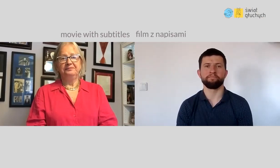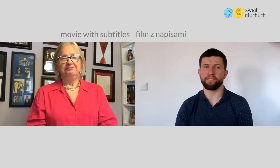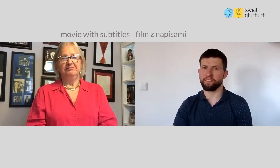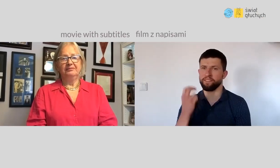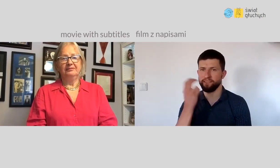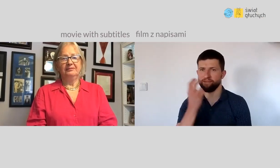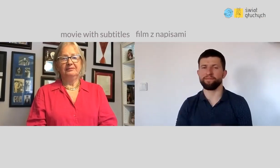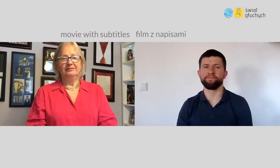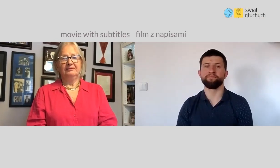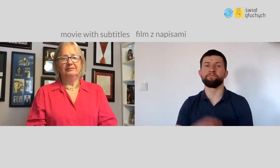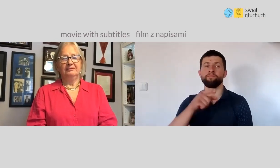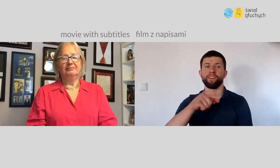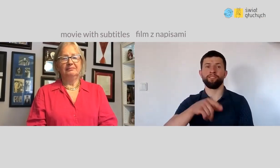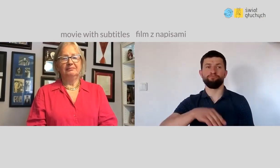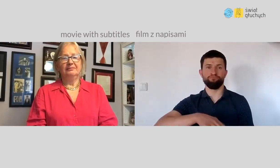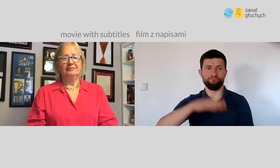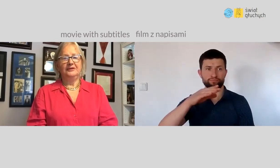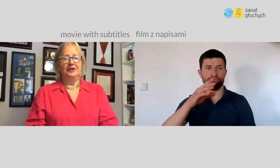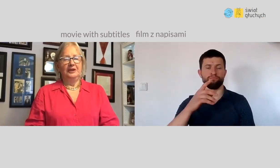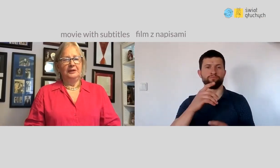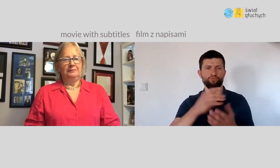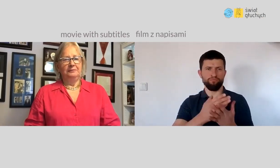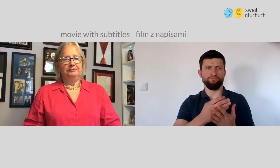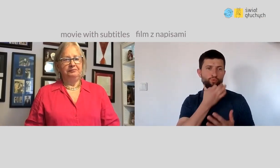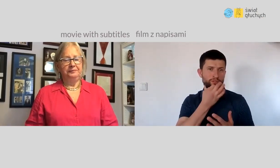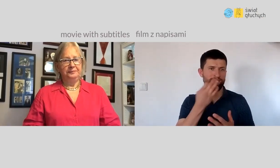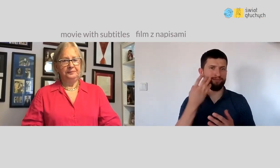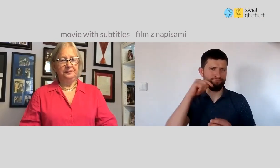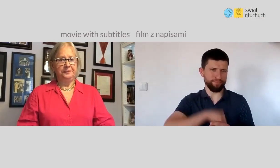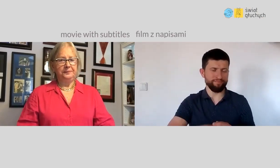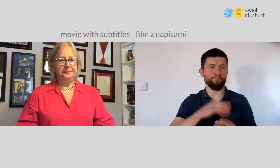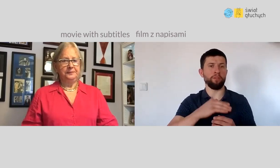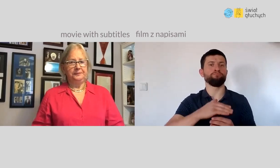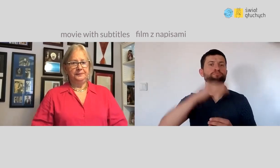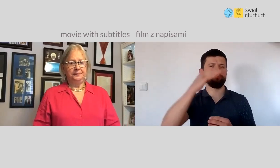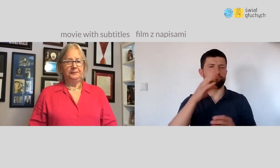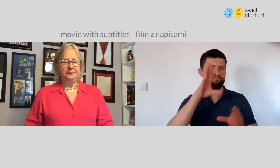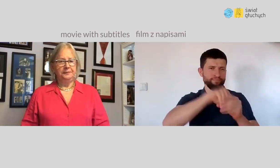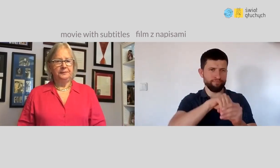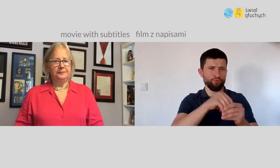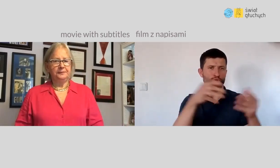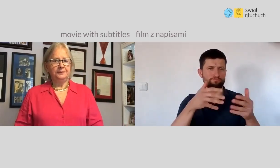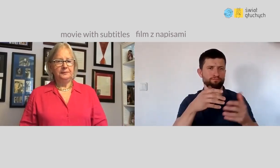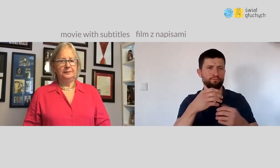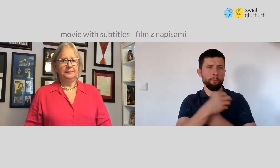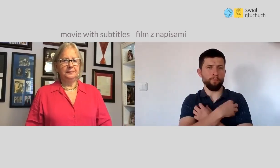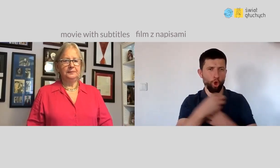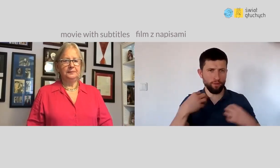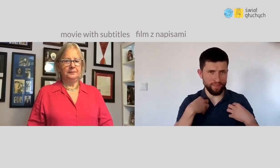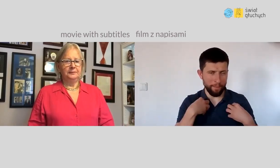A very interesting story. At a young age you start to love swimming, later you joined the Polonia club,